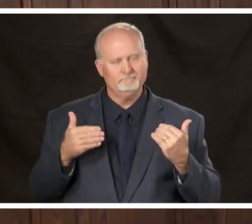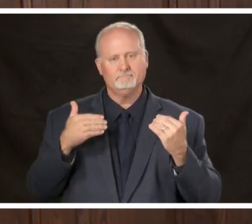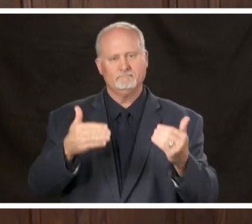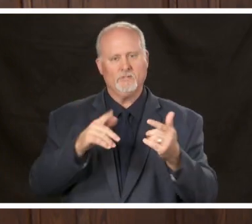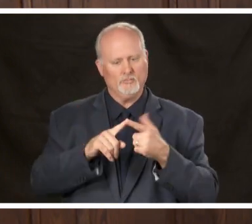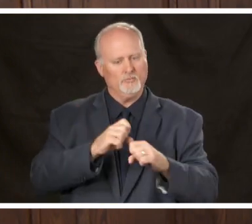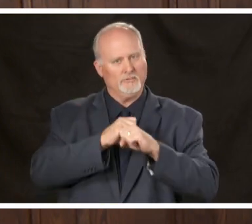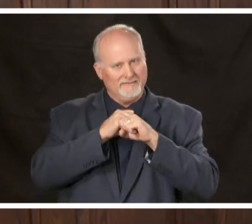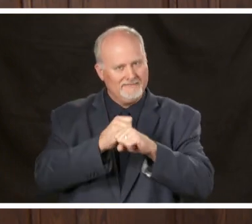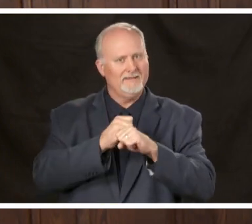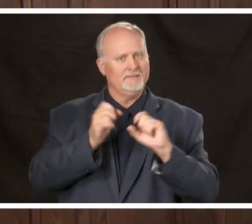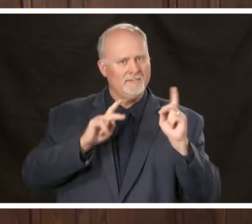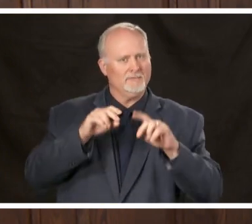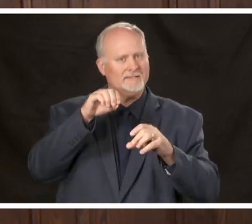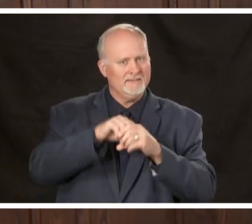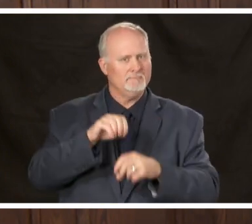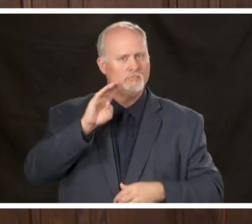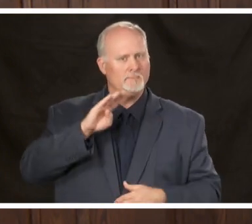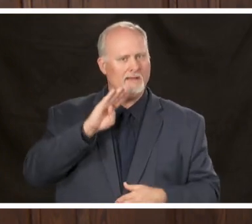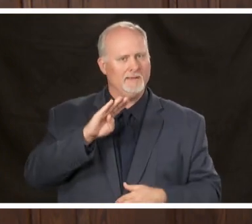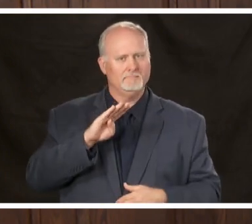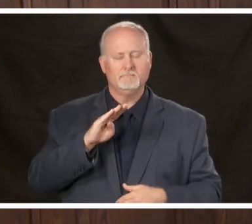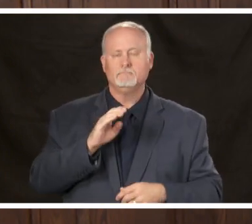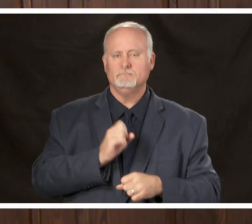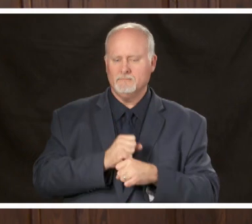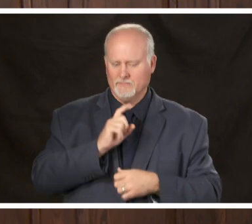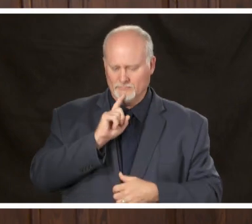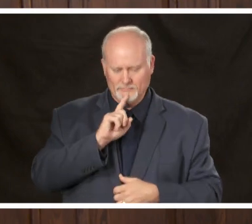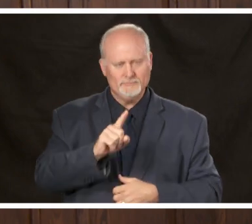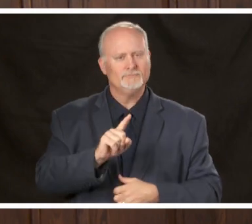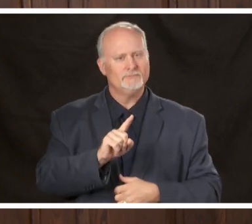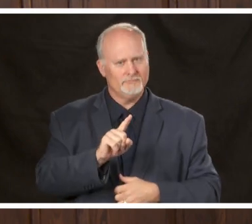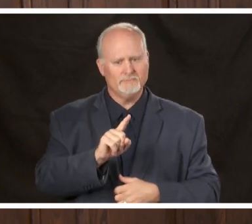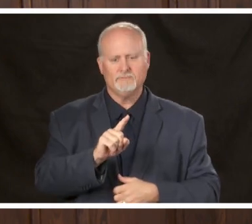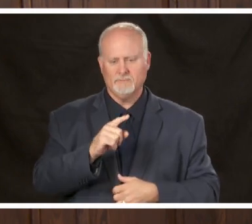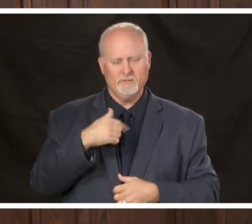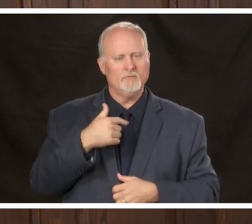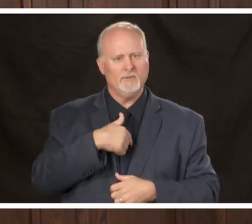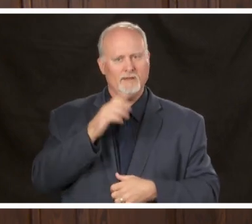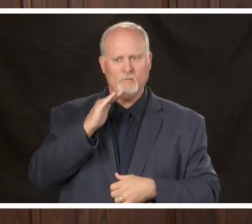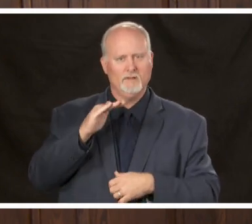citizens of Birmingham and be sure to stay in contact and communication with